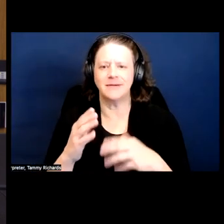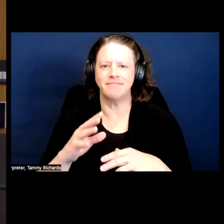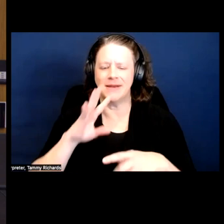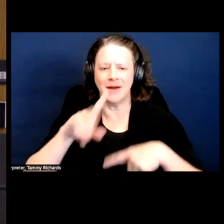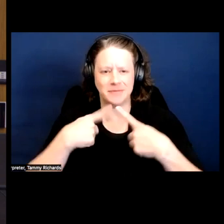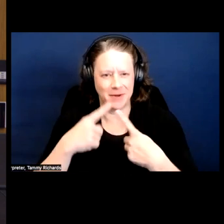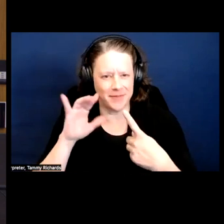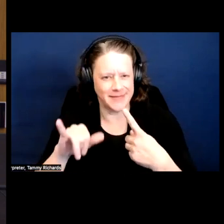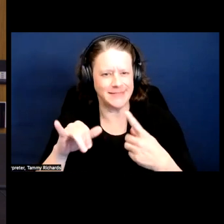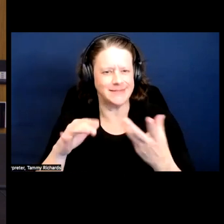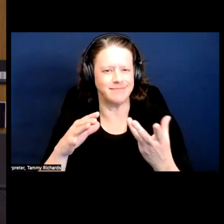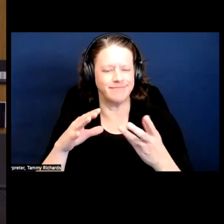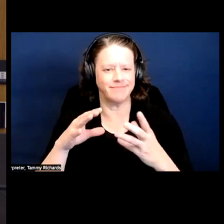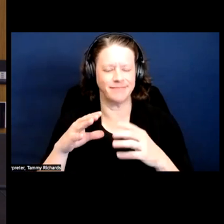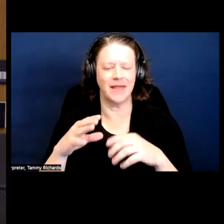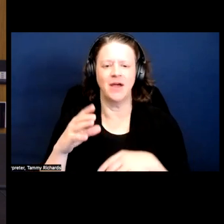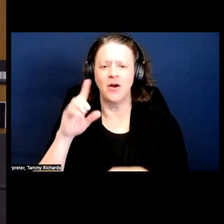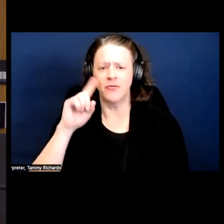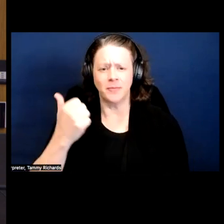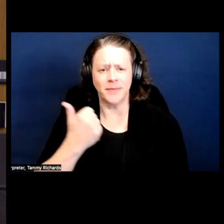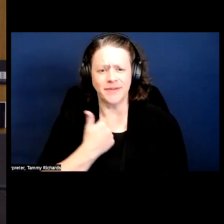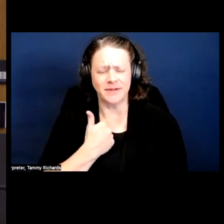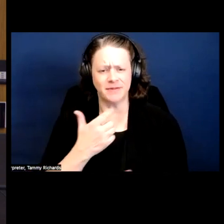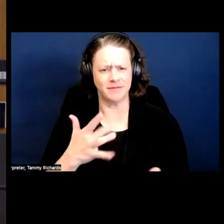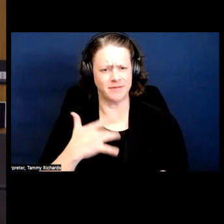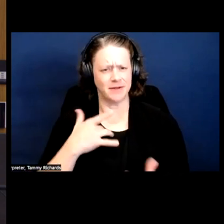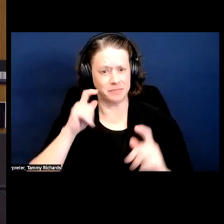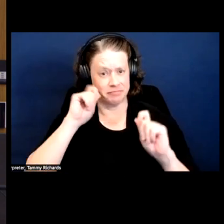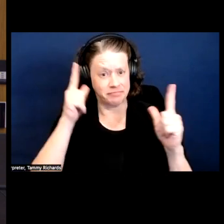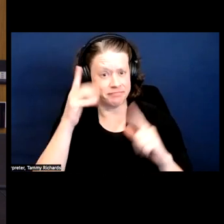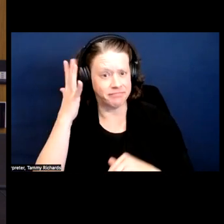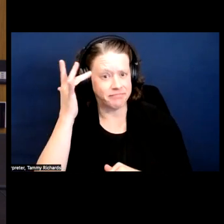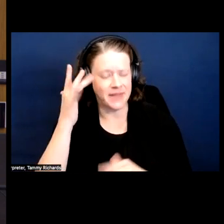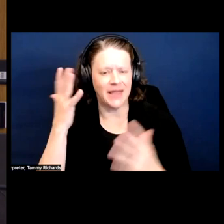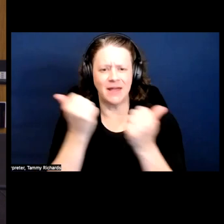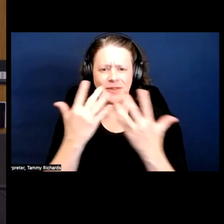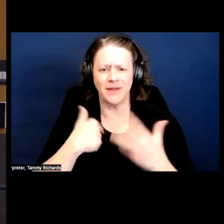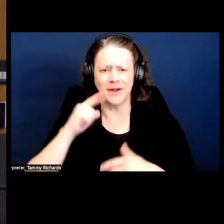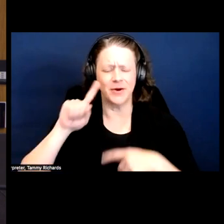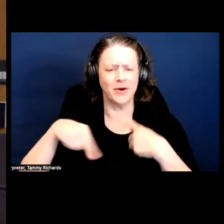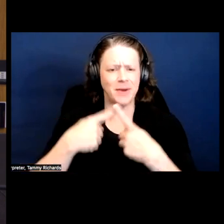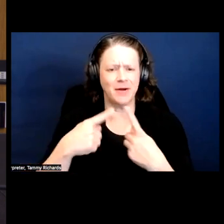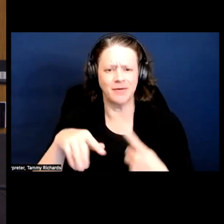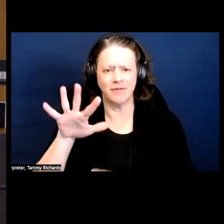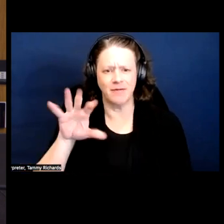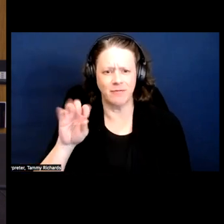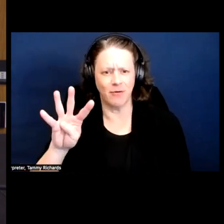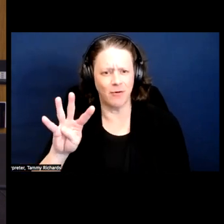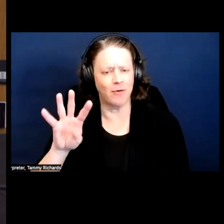So talk about it. And for me, what was surprising is that everything I had heard about the 504 through disability